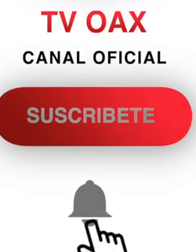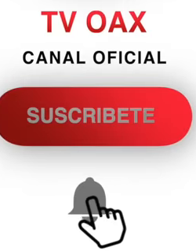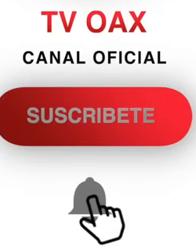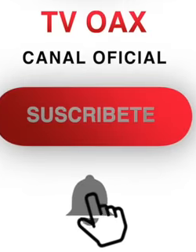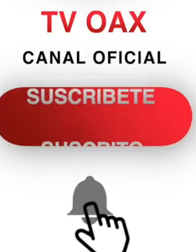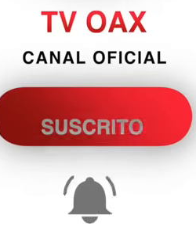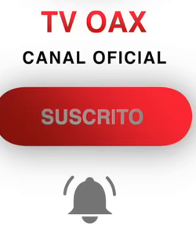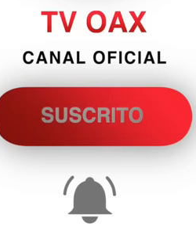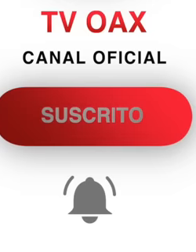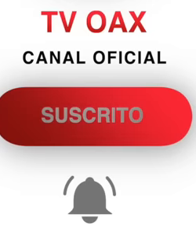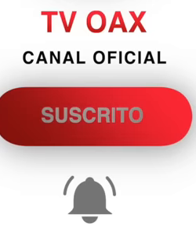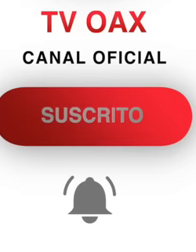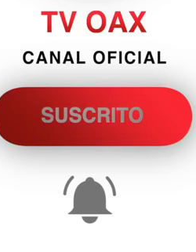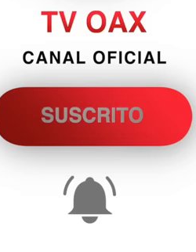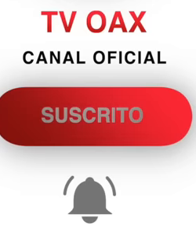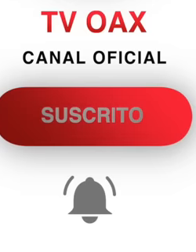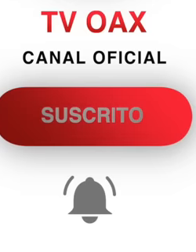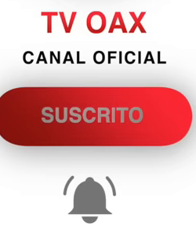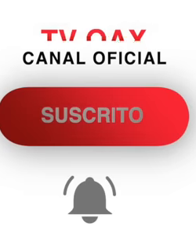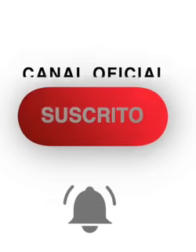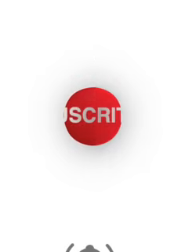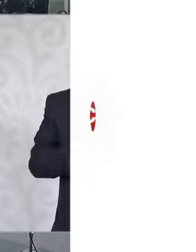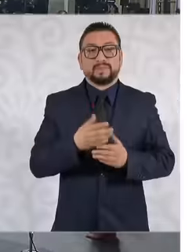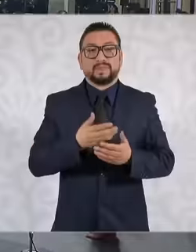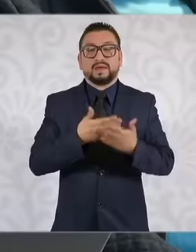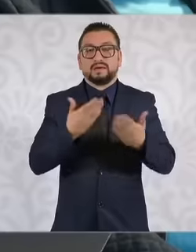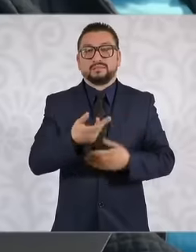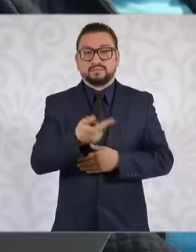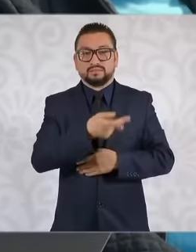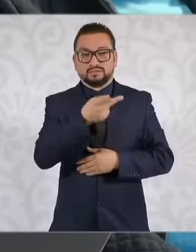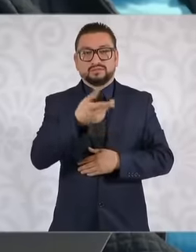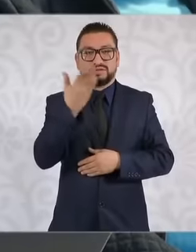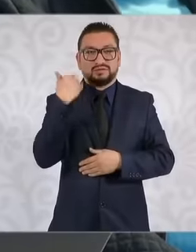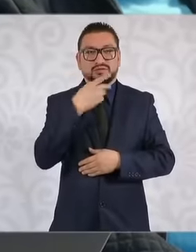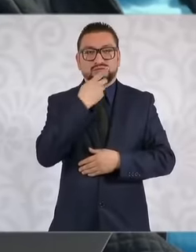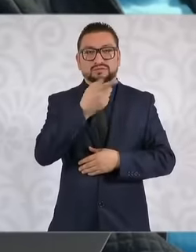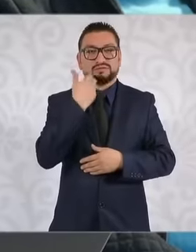And finally in the transition I talked about wanting to write a book about the transition with